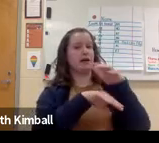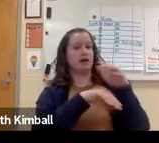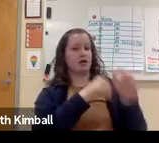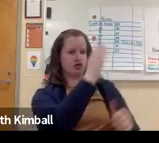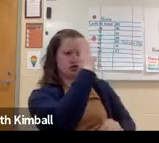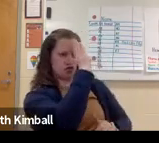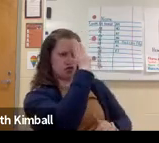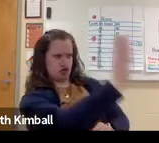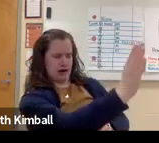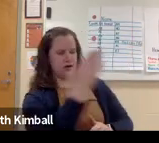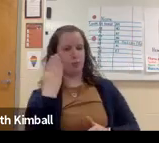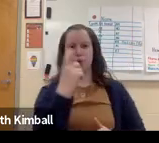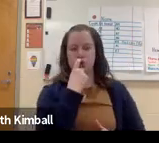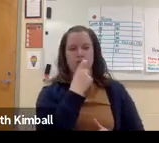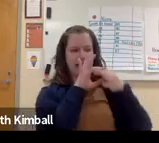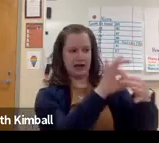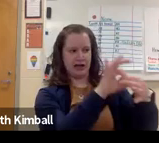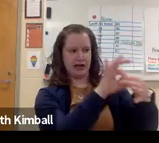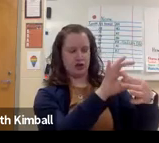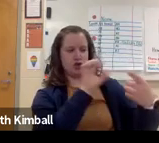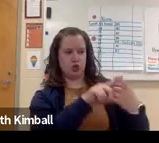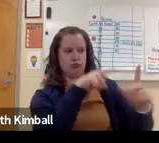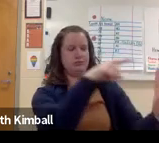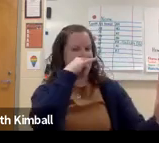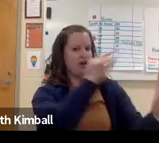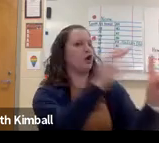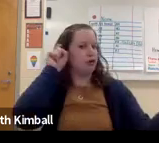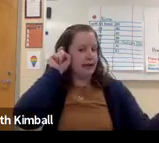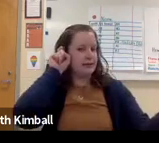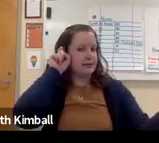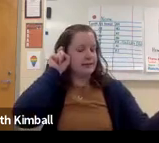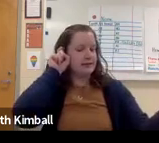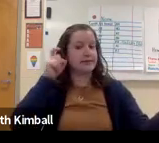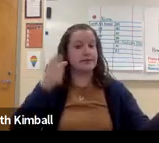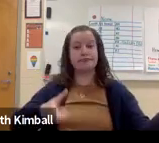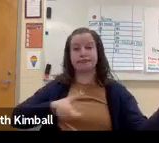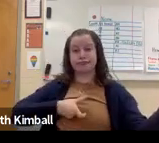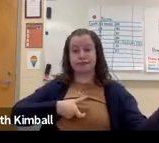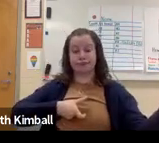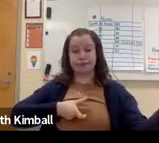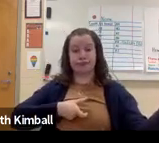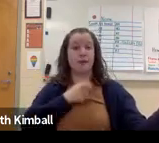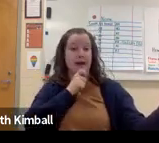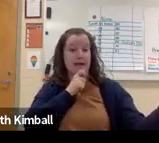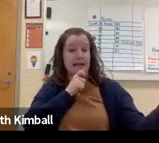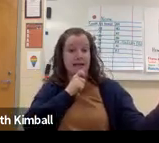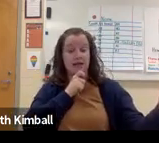but basically, an FM system is basically direct Bluetooth to the students hearing aid.